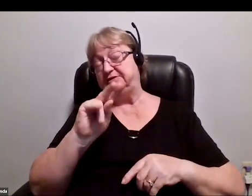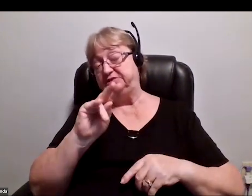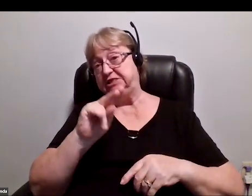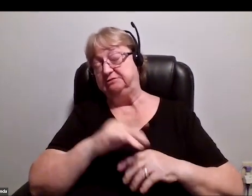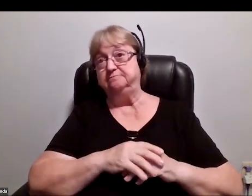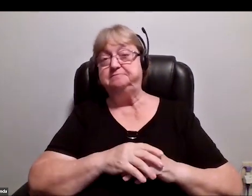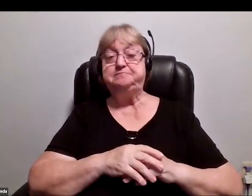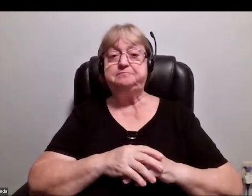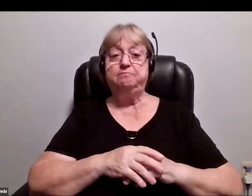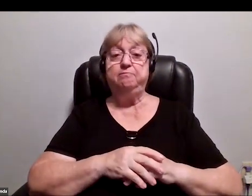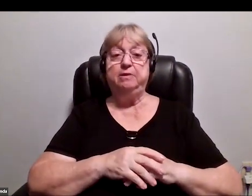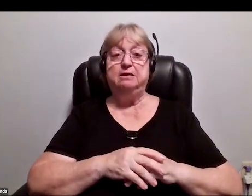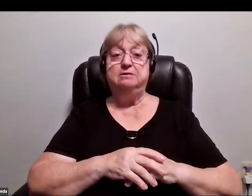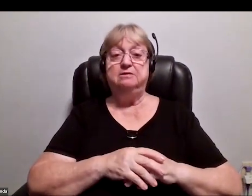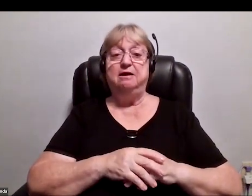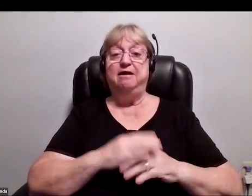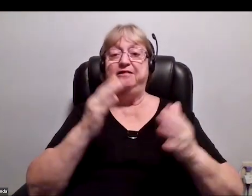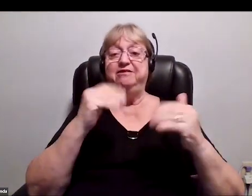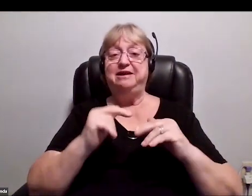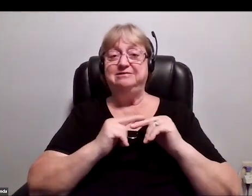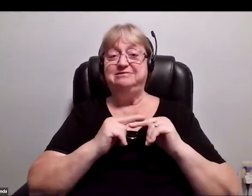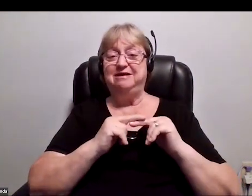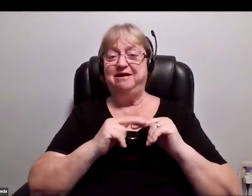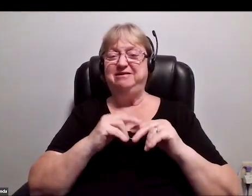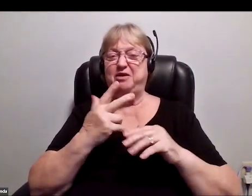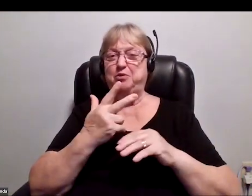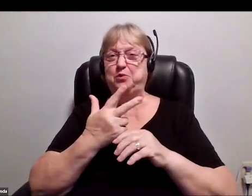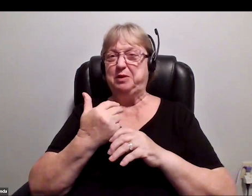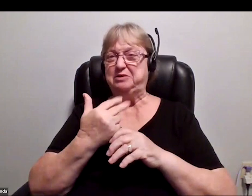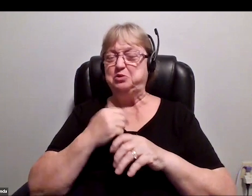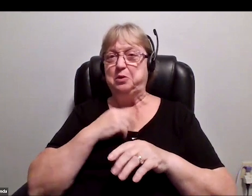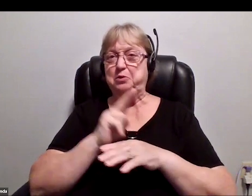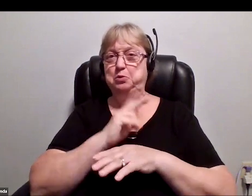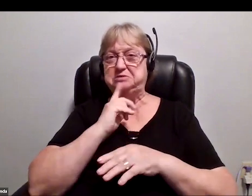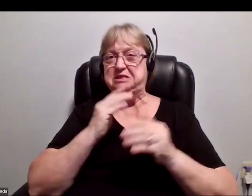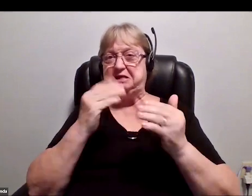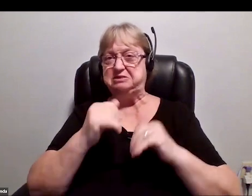I played the next slide in my talk three years ago as well, so some of you might remember it.